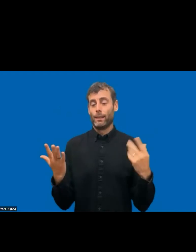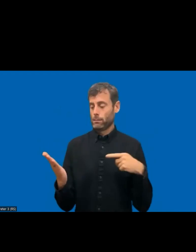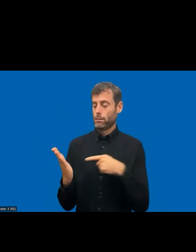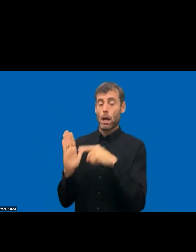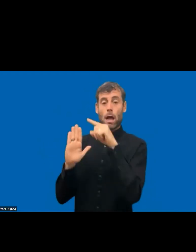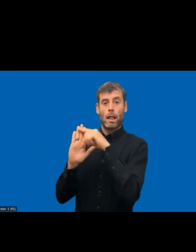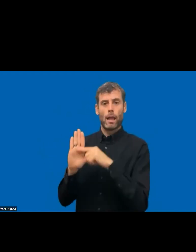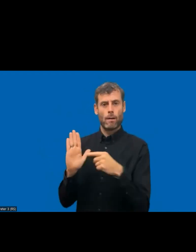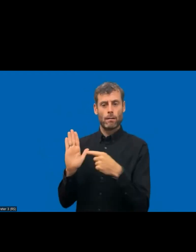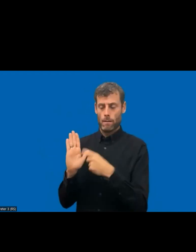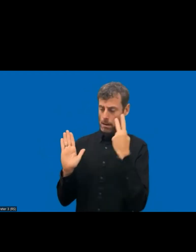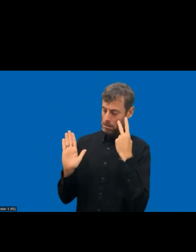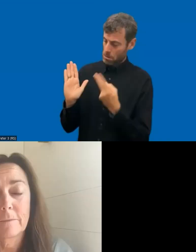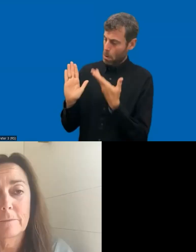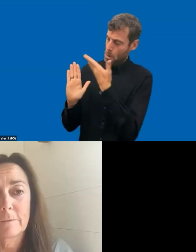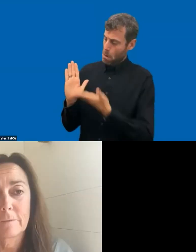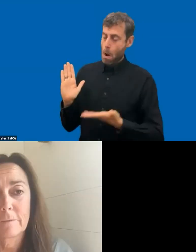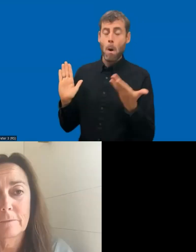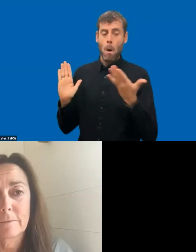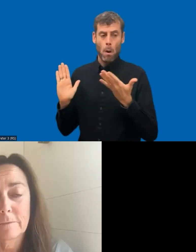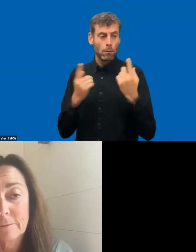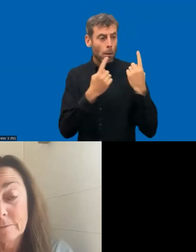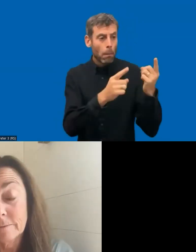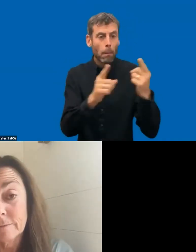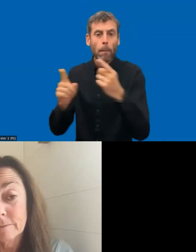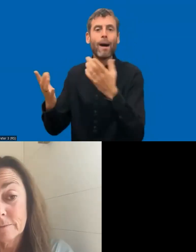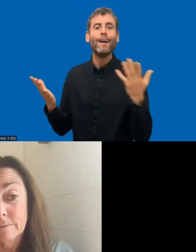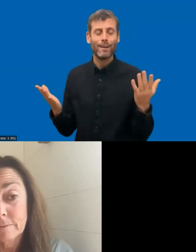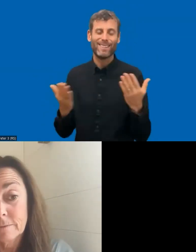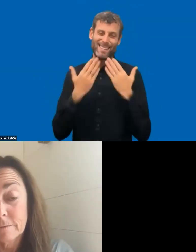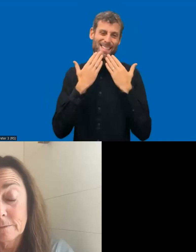today, all the disability advocates here as well and all of you for being here and for